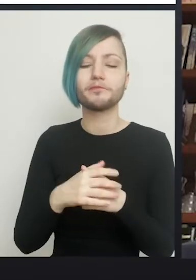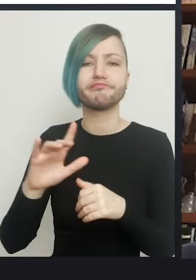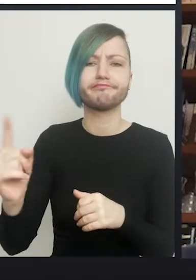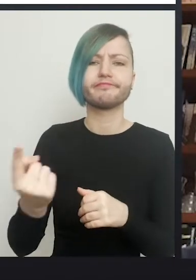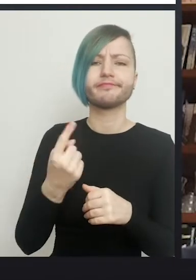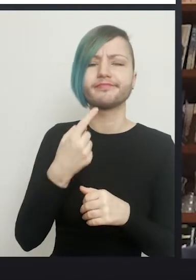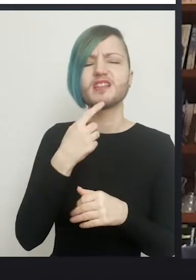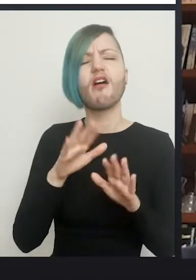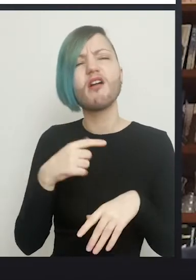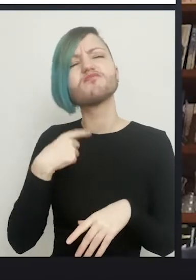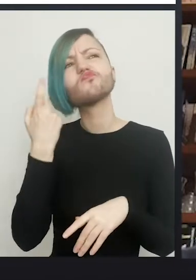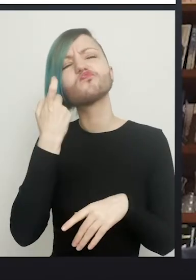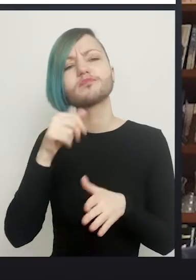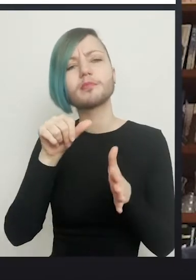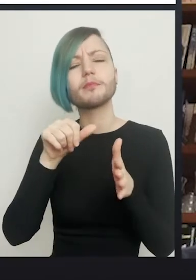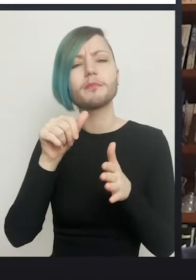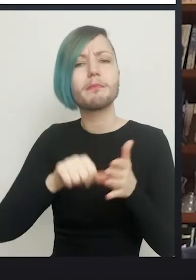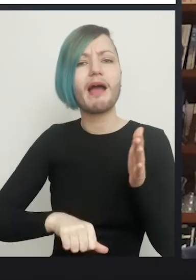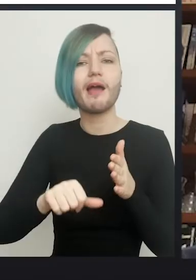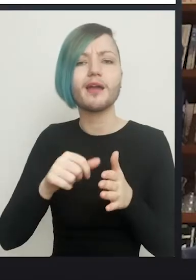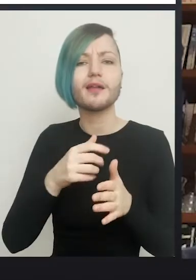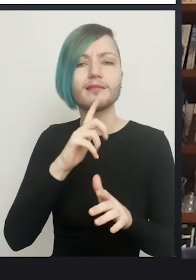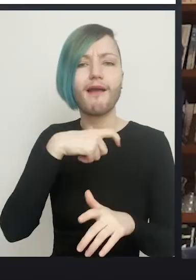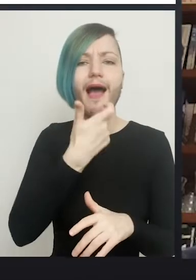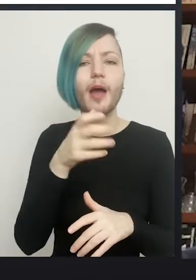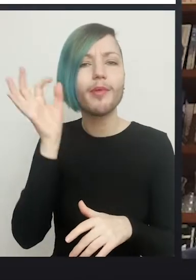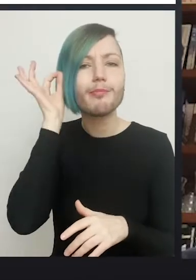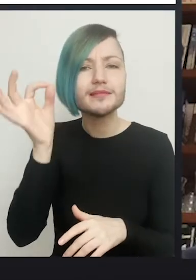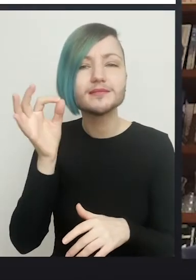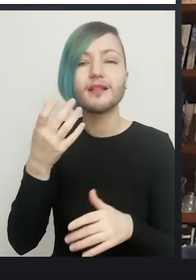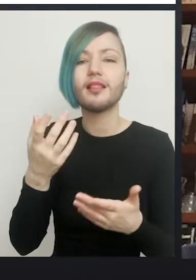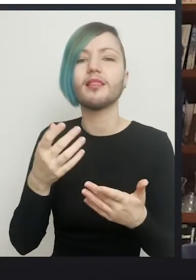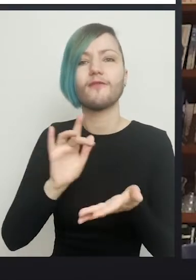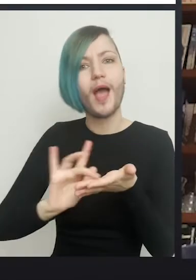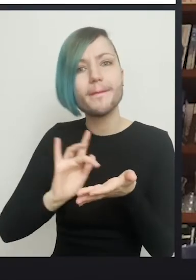of buying herself a pen for her iPad, and I said, "oh I've got a pencil, I never use it. Here,